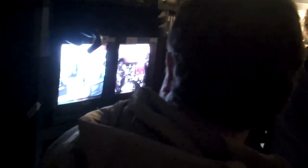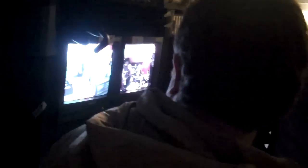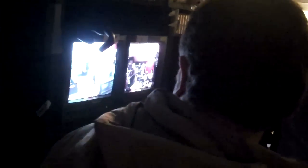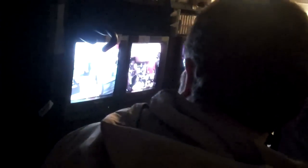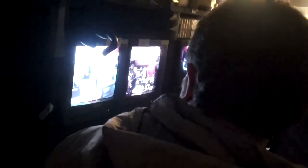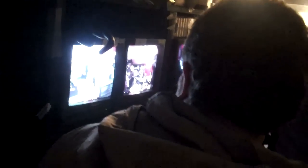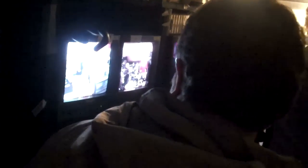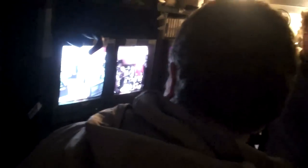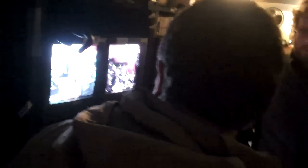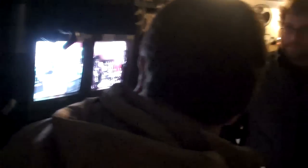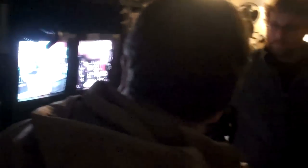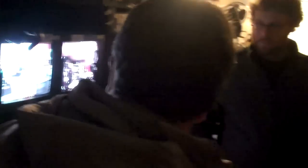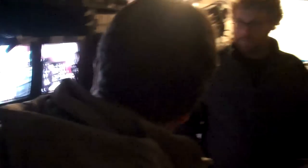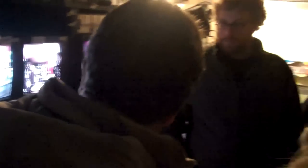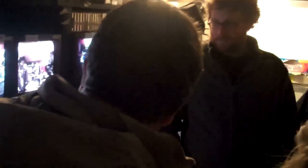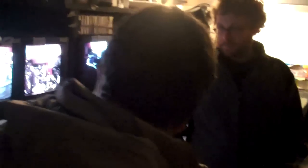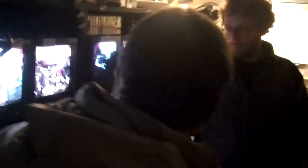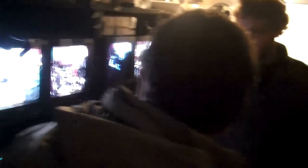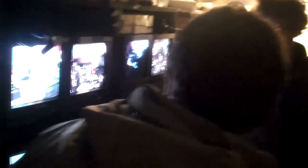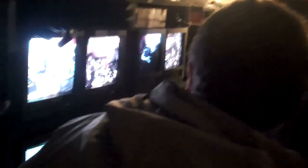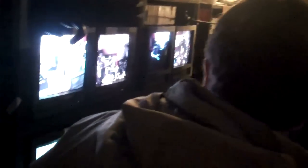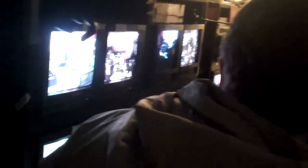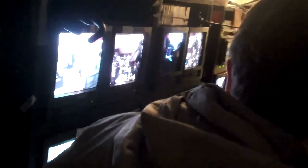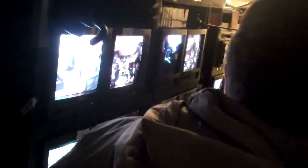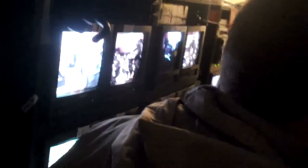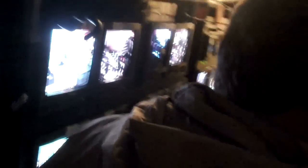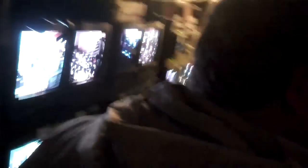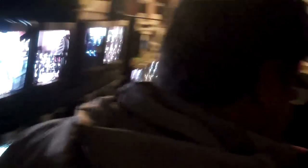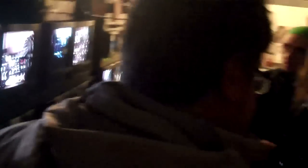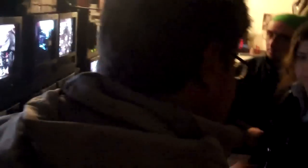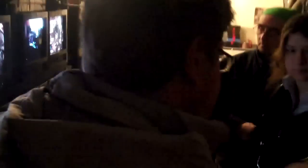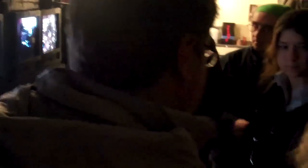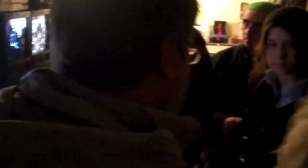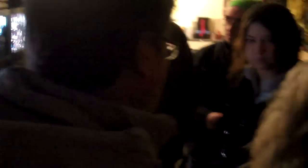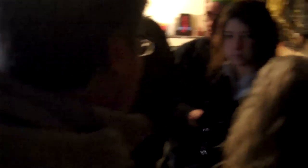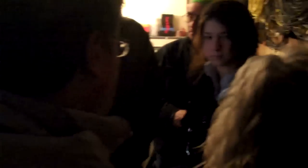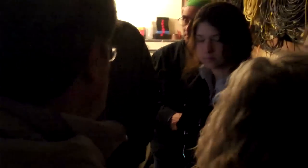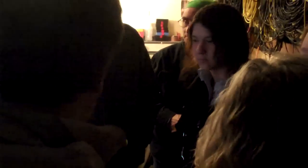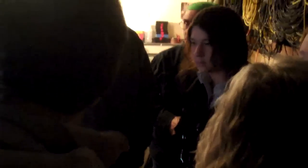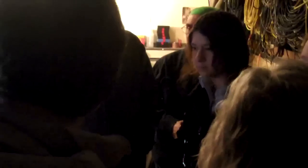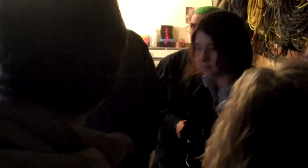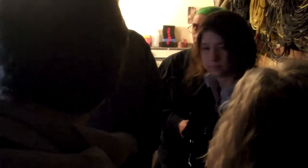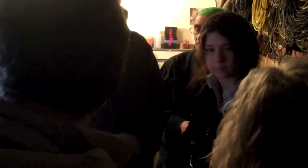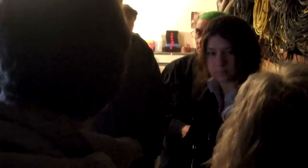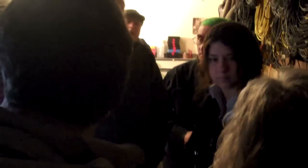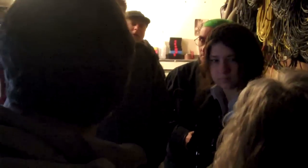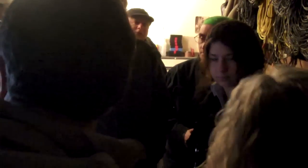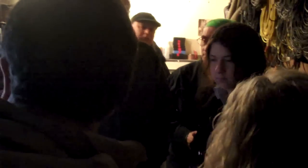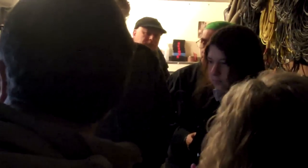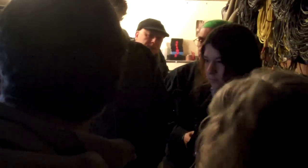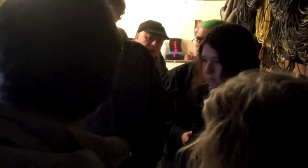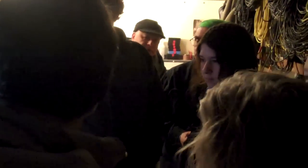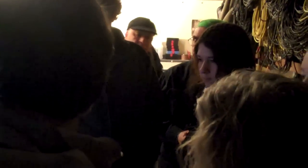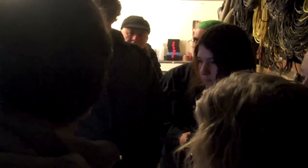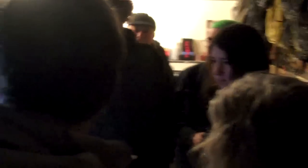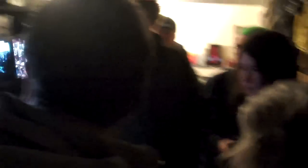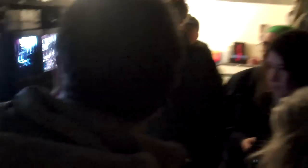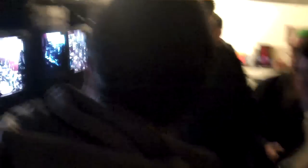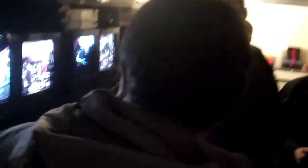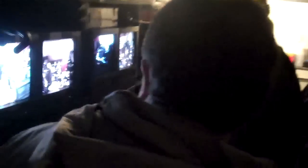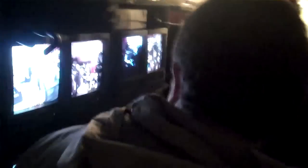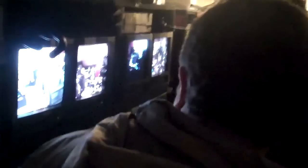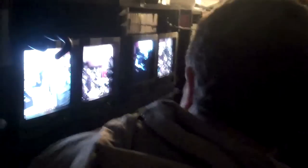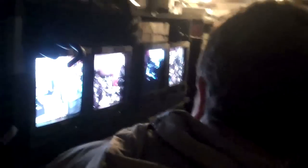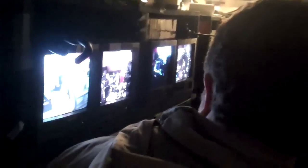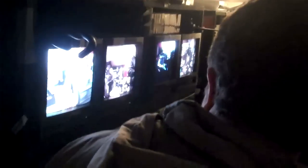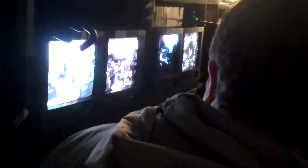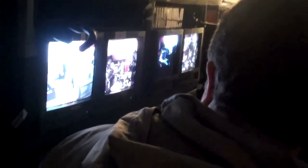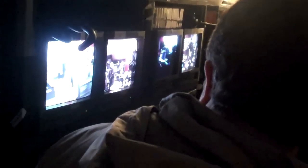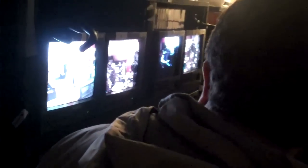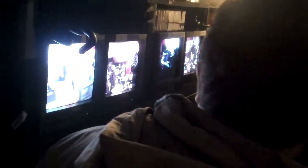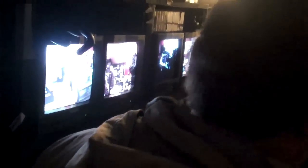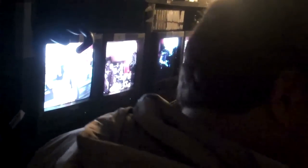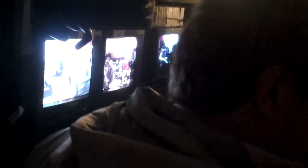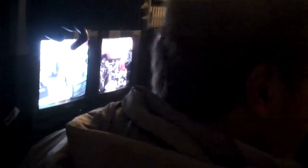This is what they're seeing. So when you walk up to the counter, you're right there.